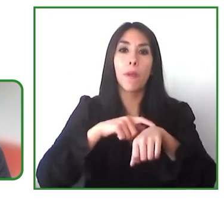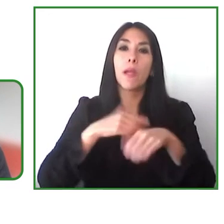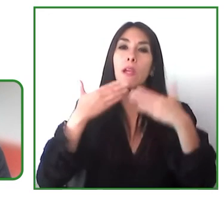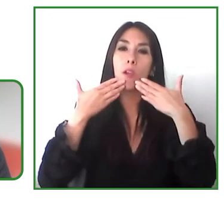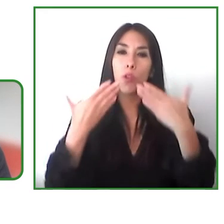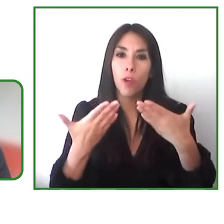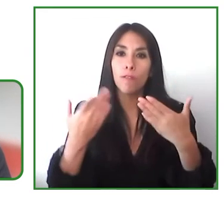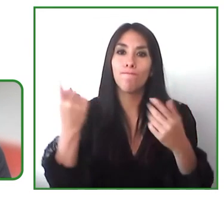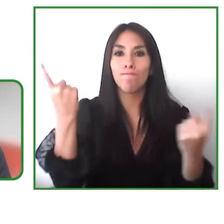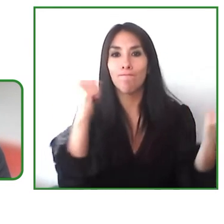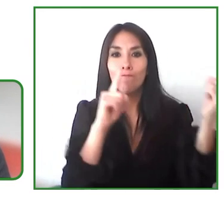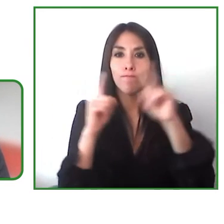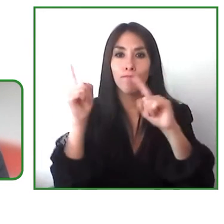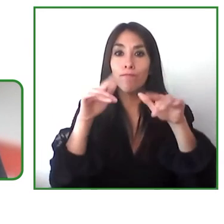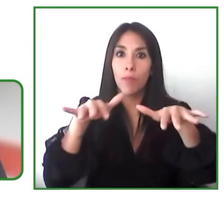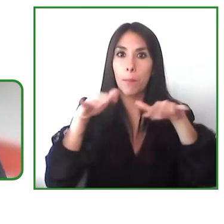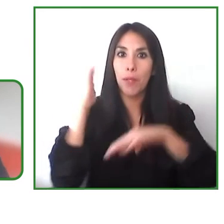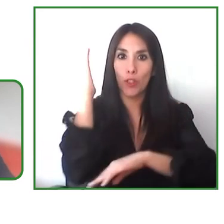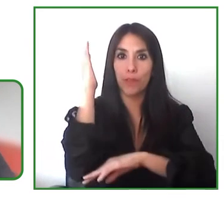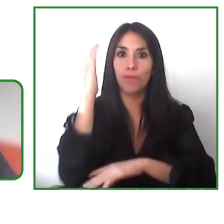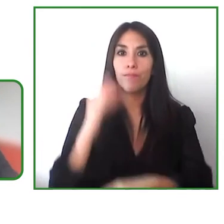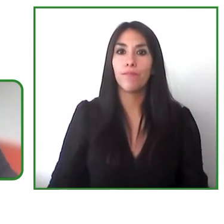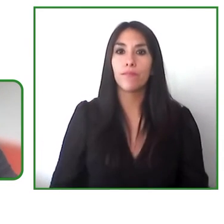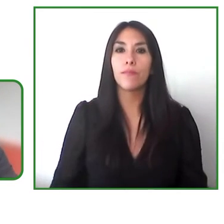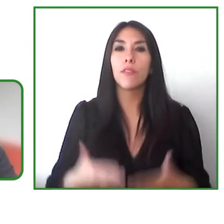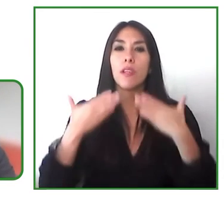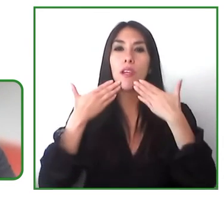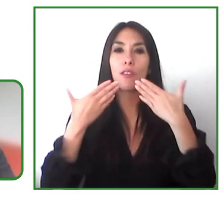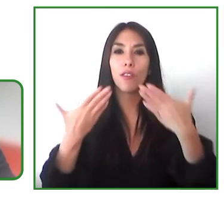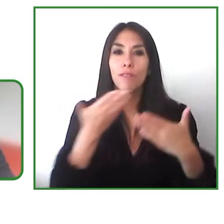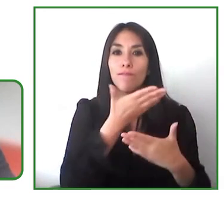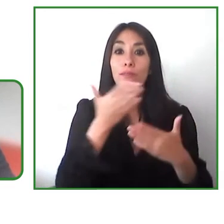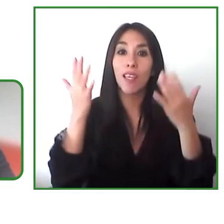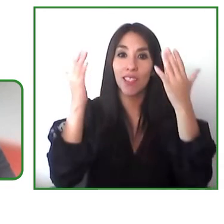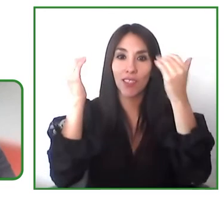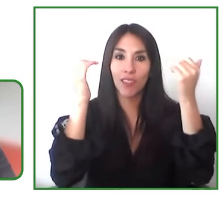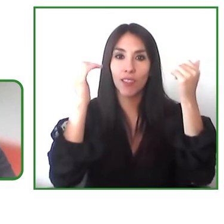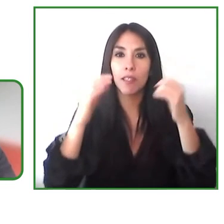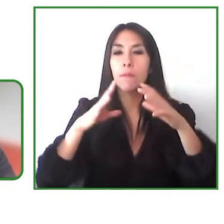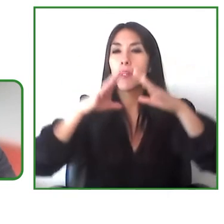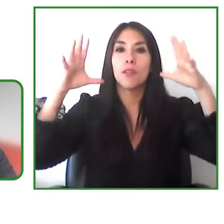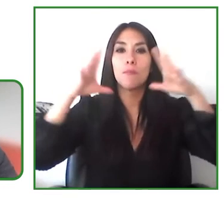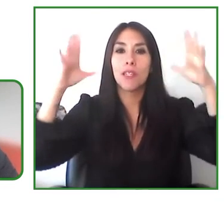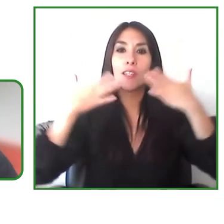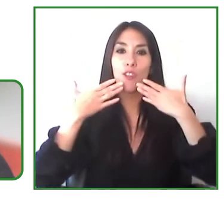us today thank you to everyone thank you for allowing